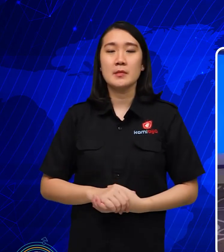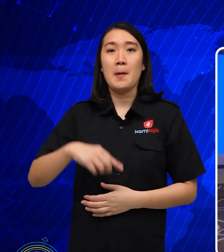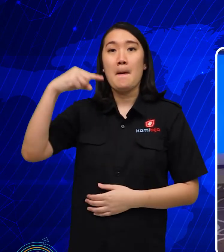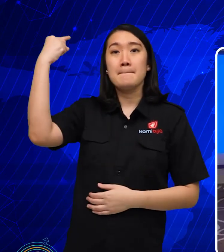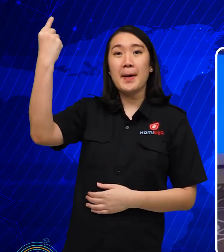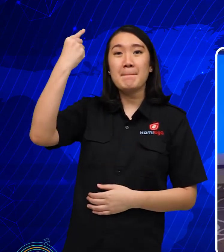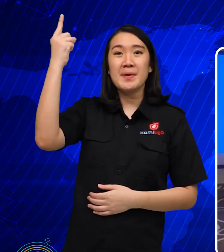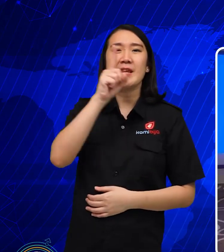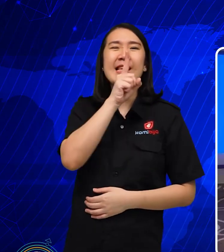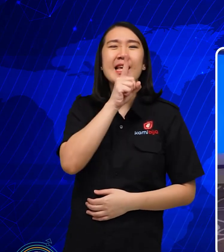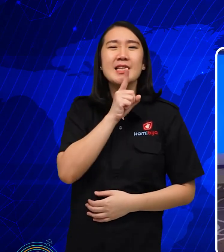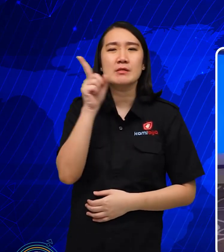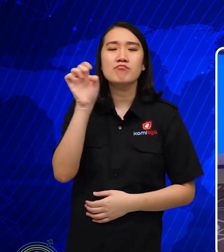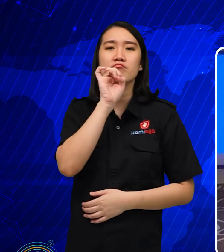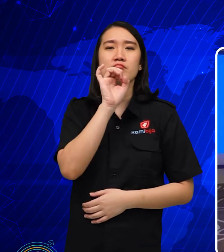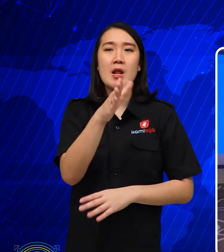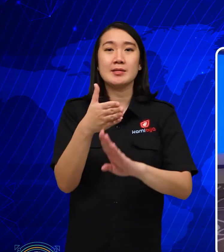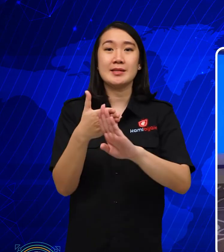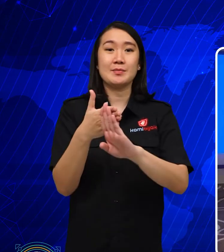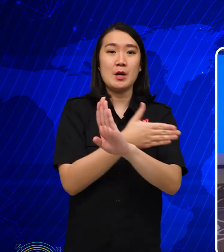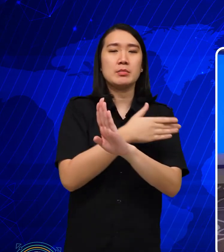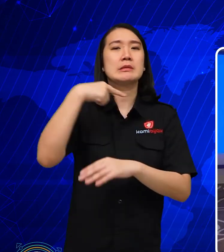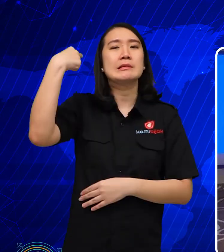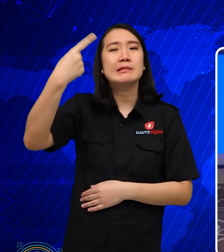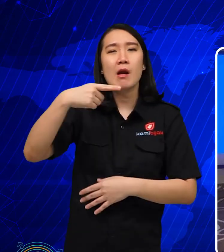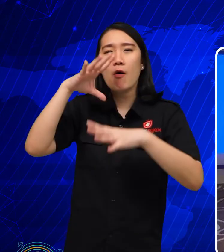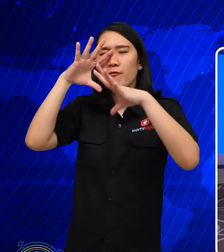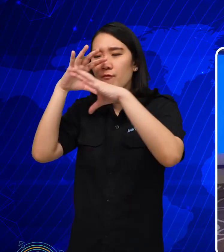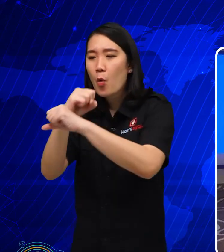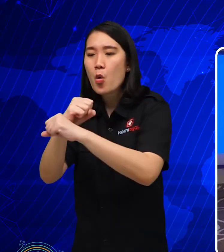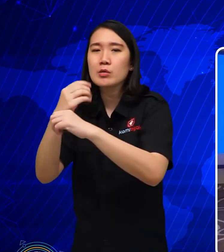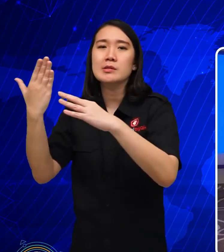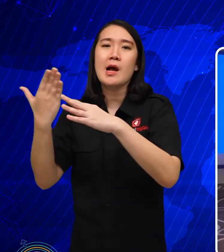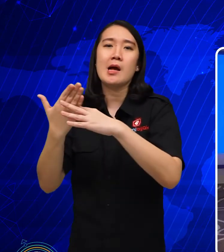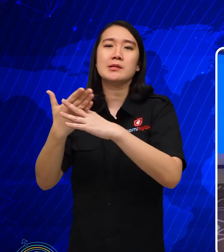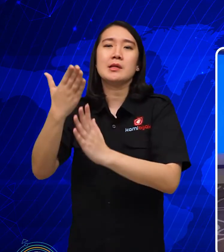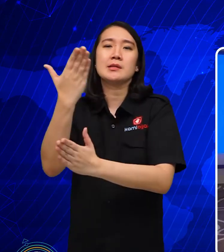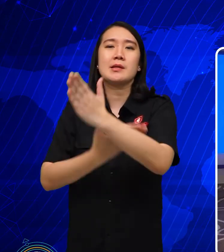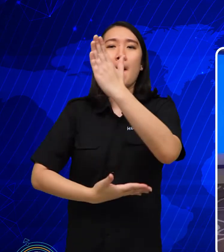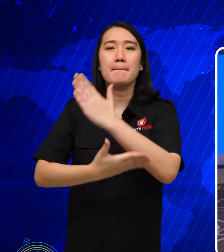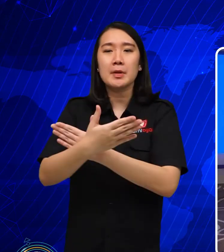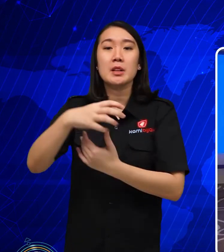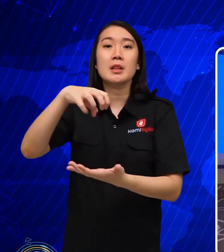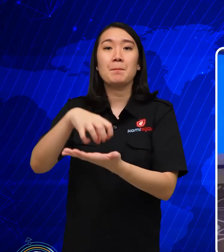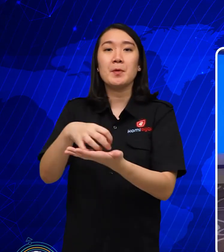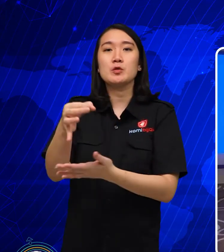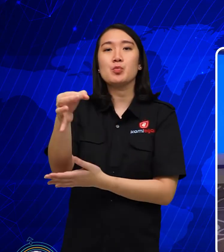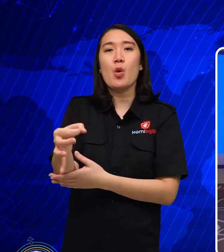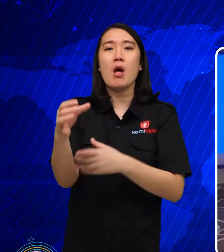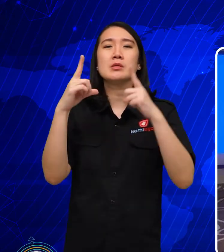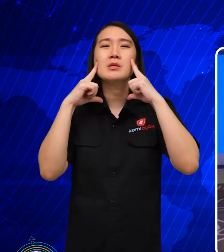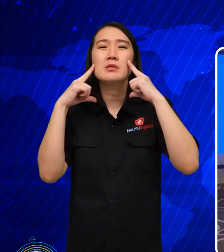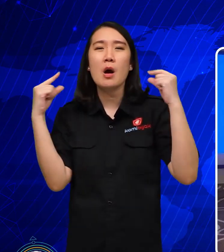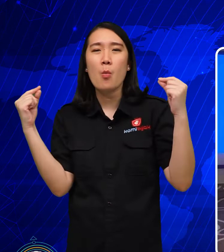The British government said, before always focus on Disability access on the island of Java,